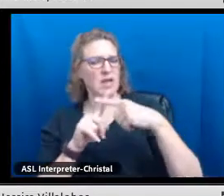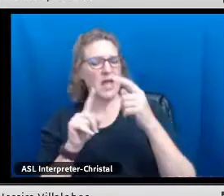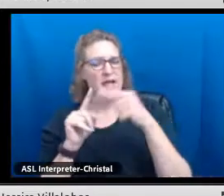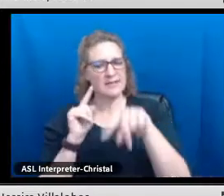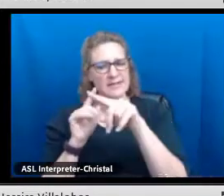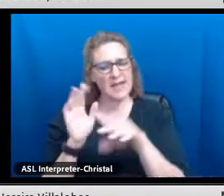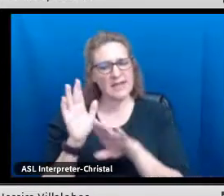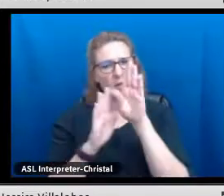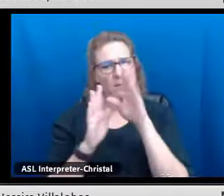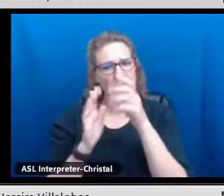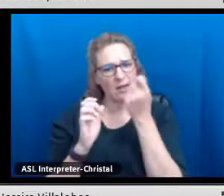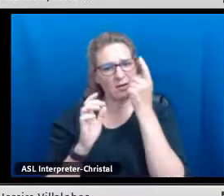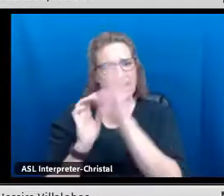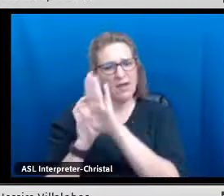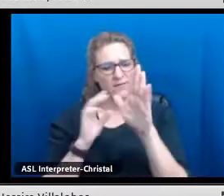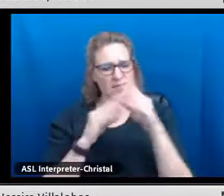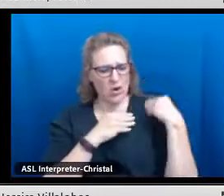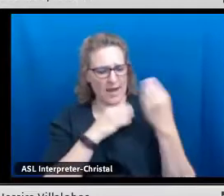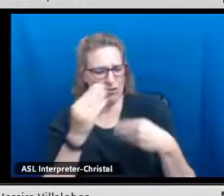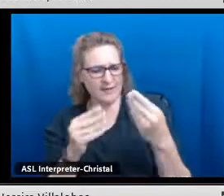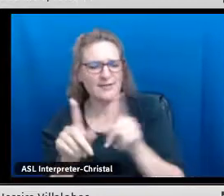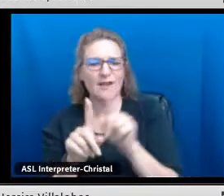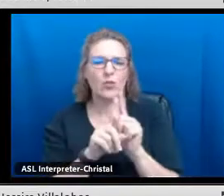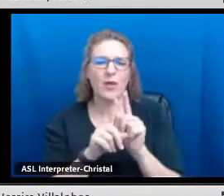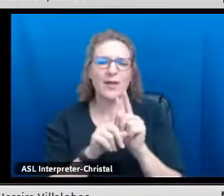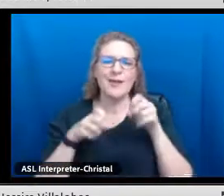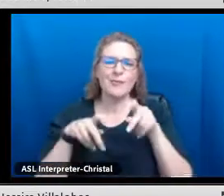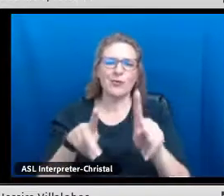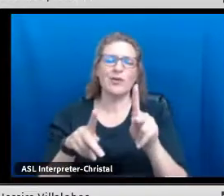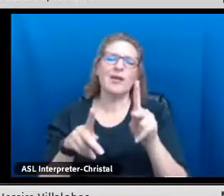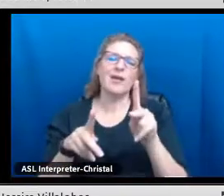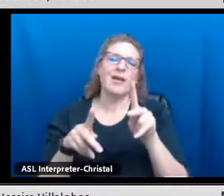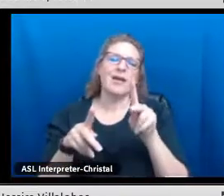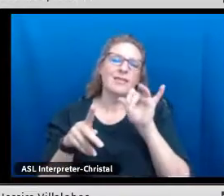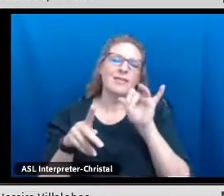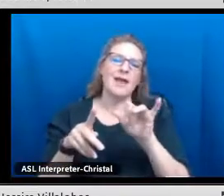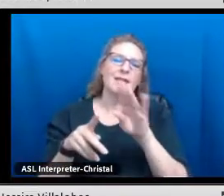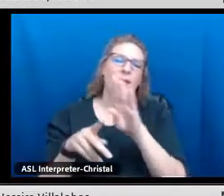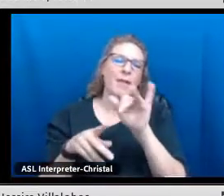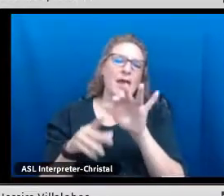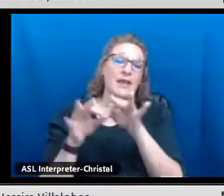be supported and validated as they develop an understanding of their heritage as well